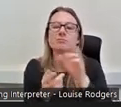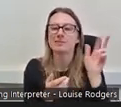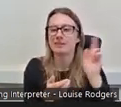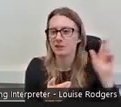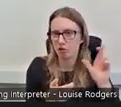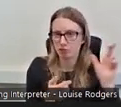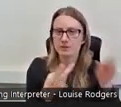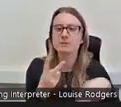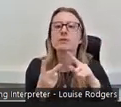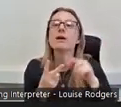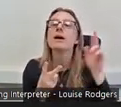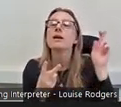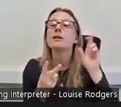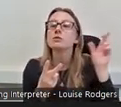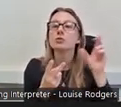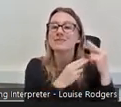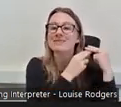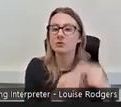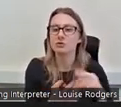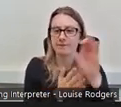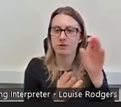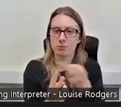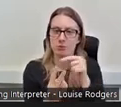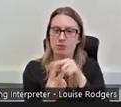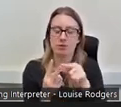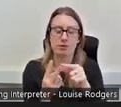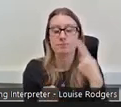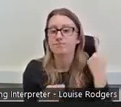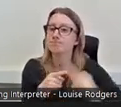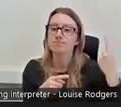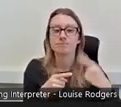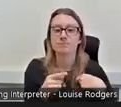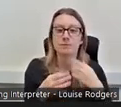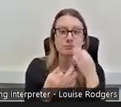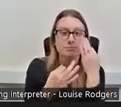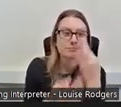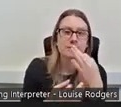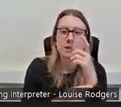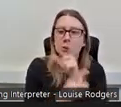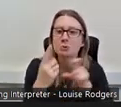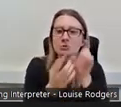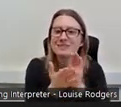Heritage fund and straight away I was drawn to the Community Fund because of my background and